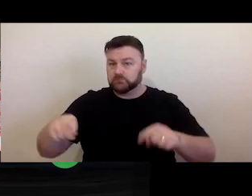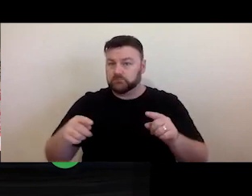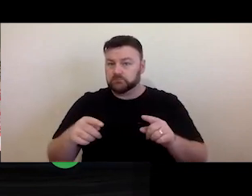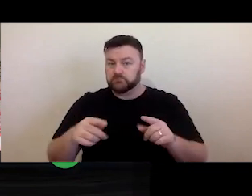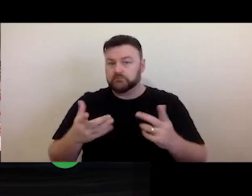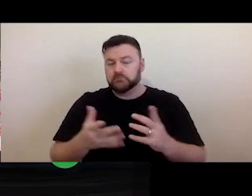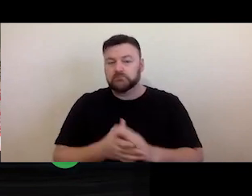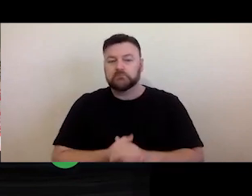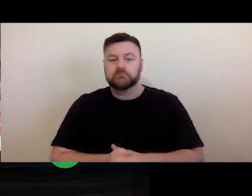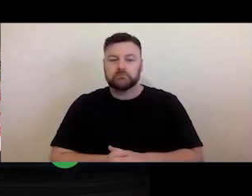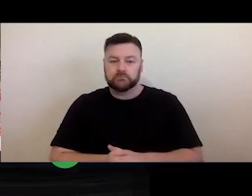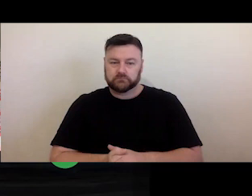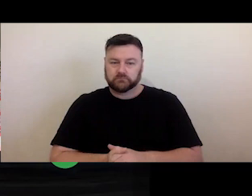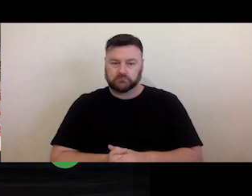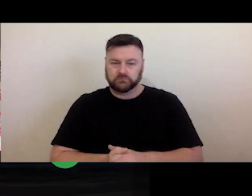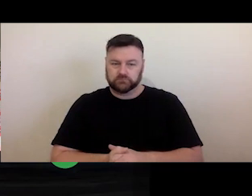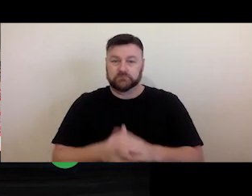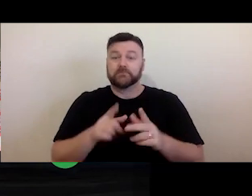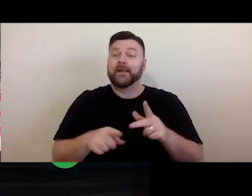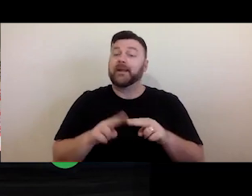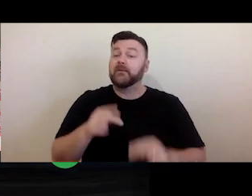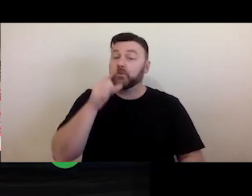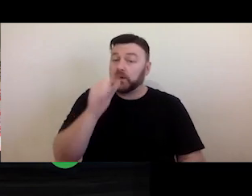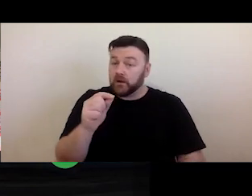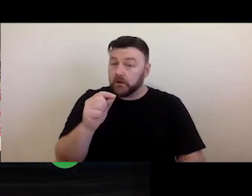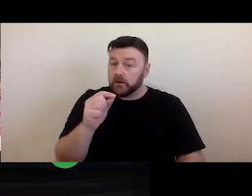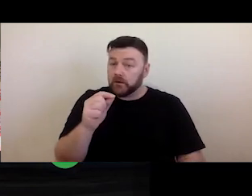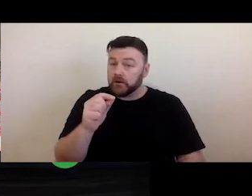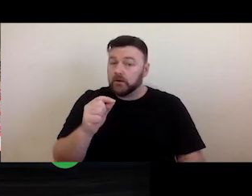Also, where possible, try to avoid contracting out of any rights that